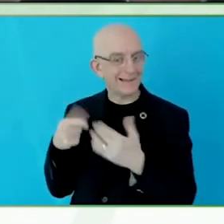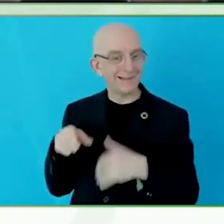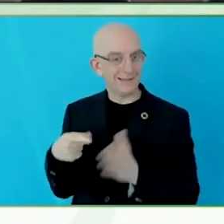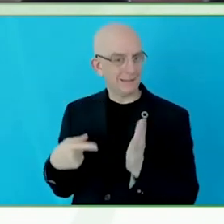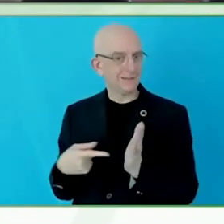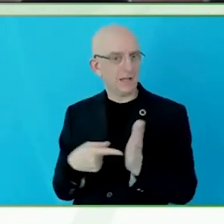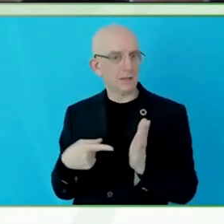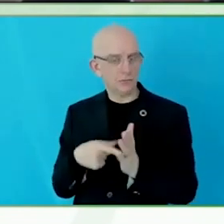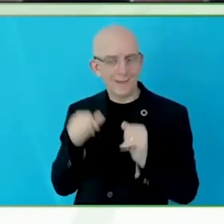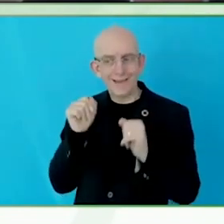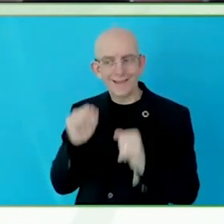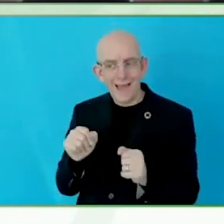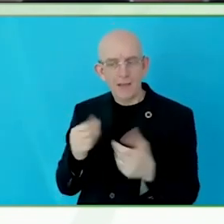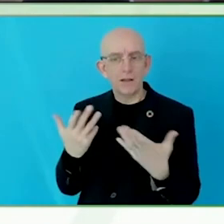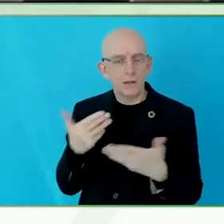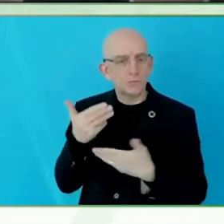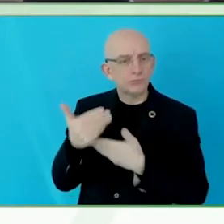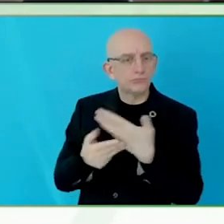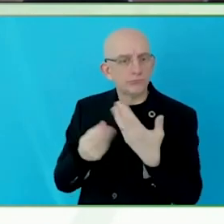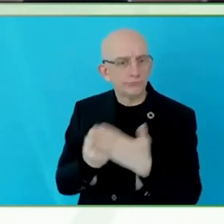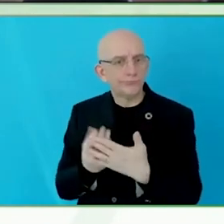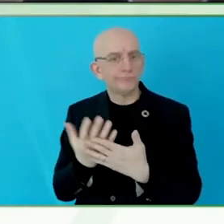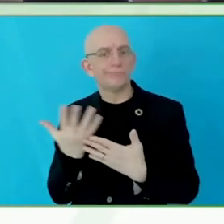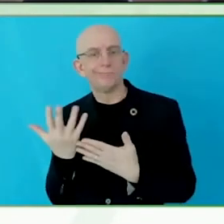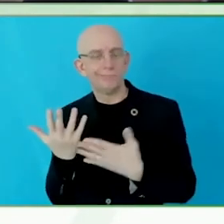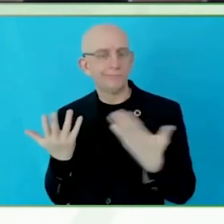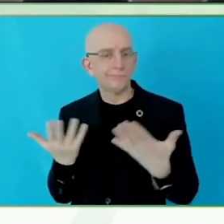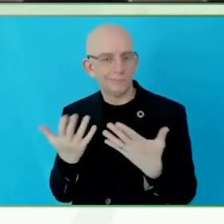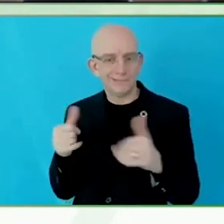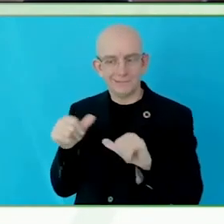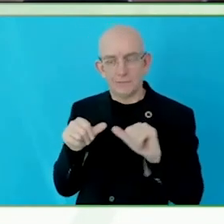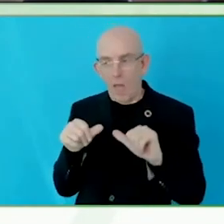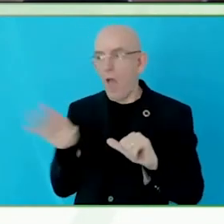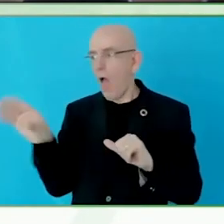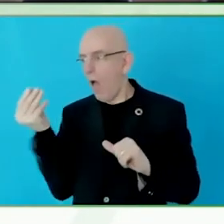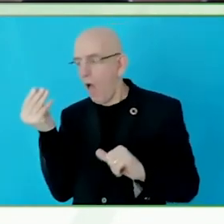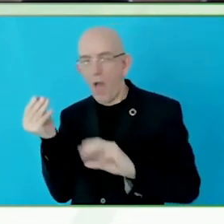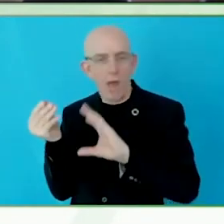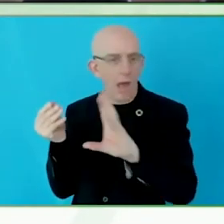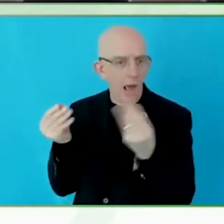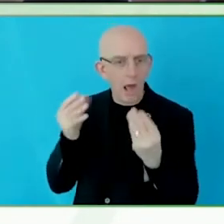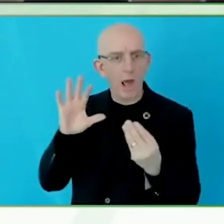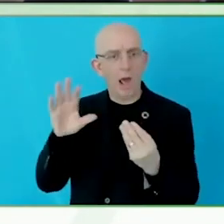Equally, that education and people outreach activities would not be